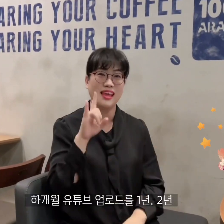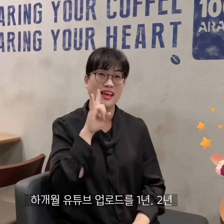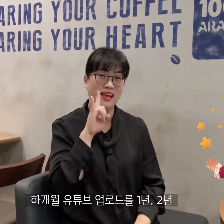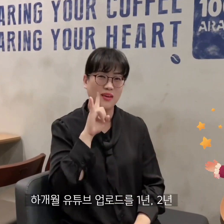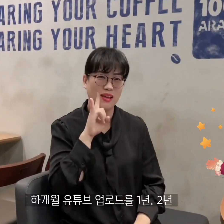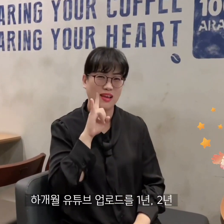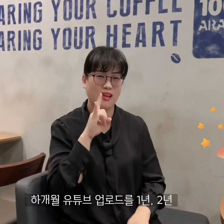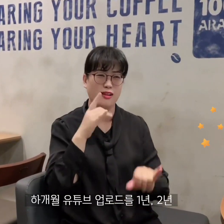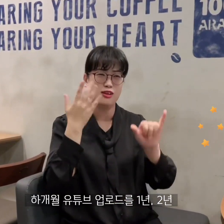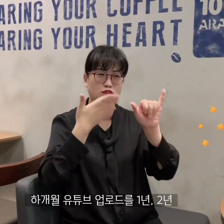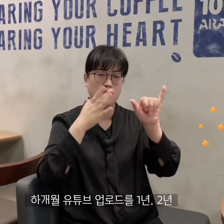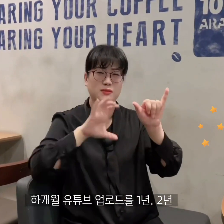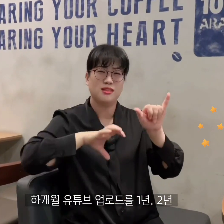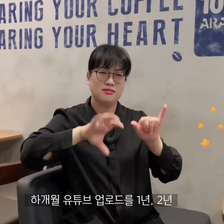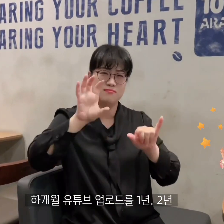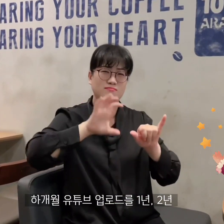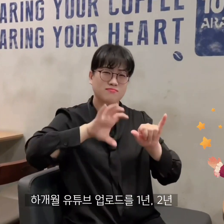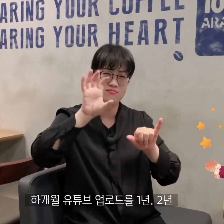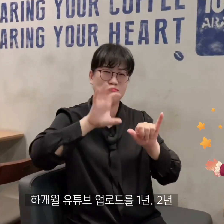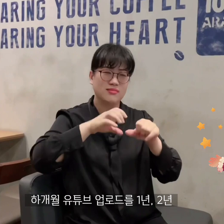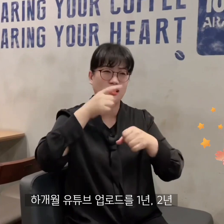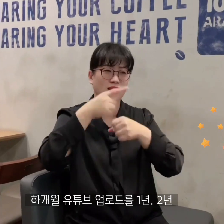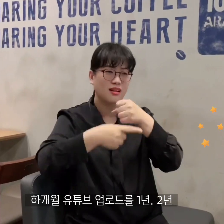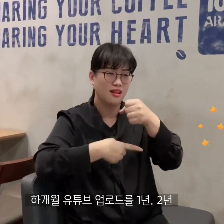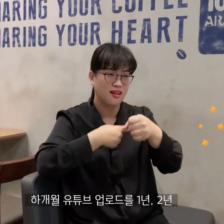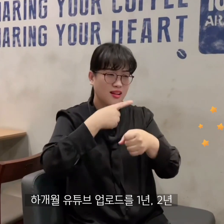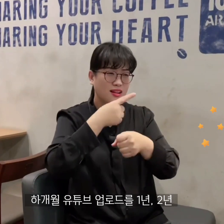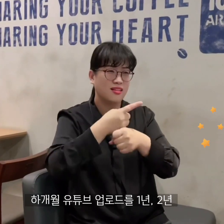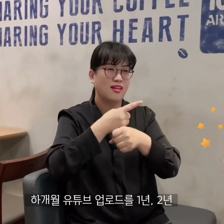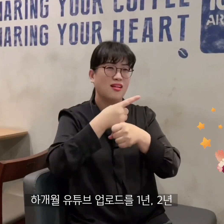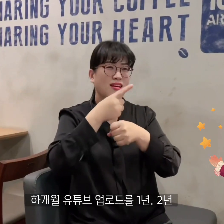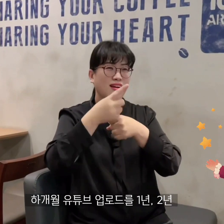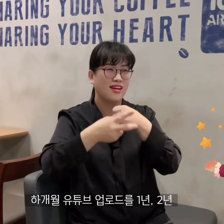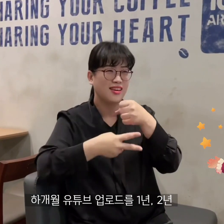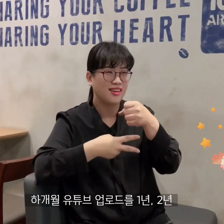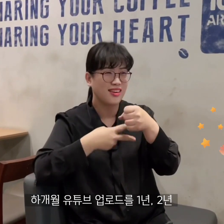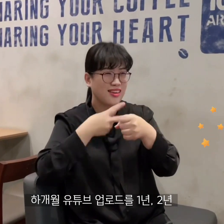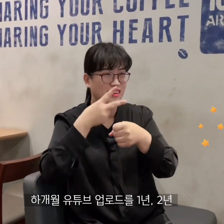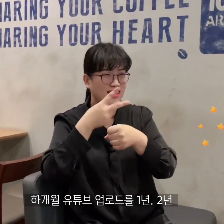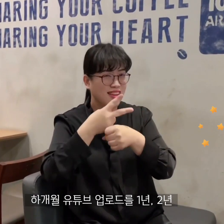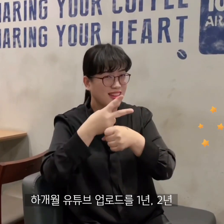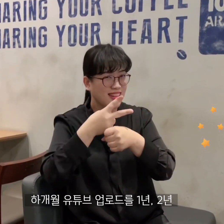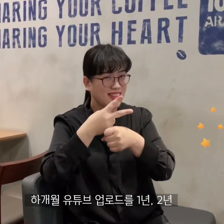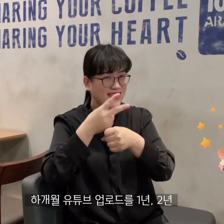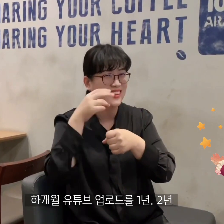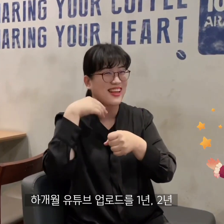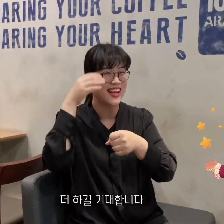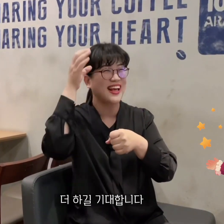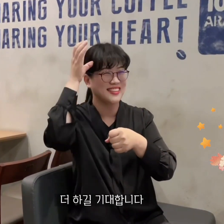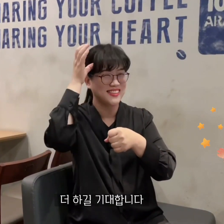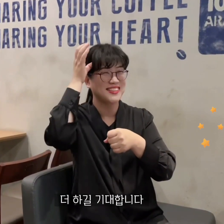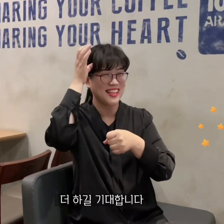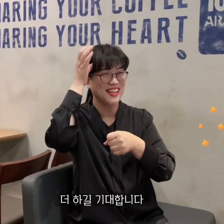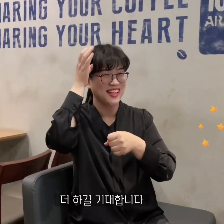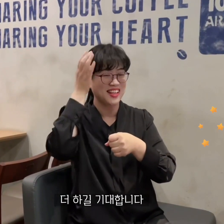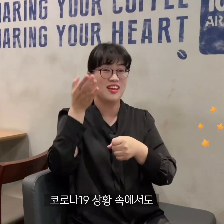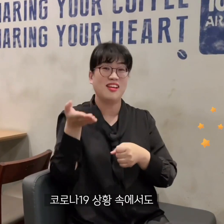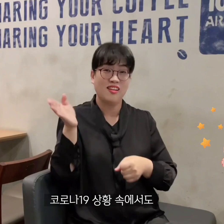I expect hamonthly's YouTube upload for one or two more years.